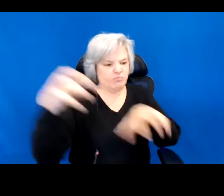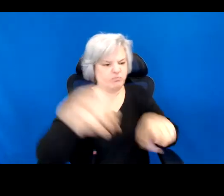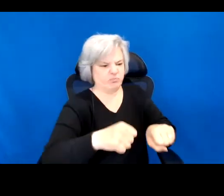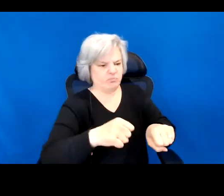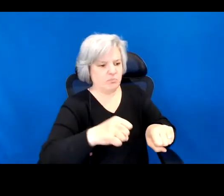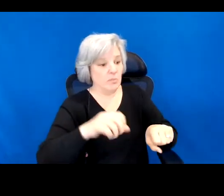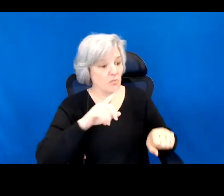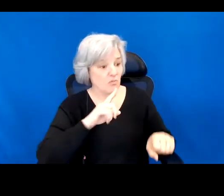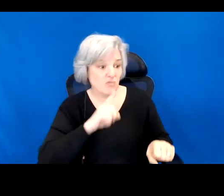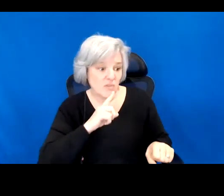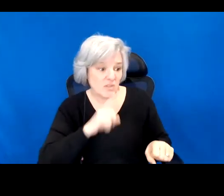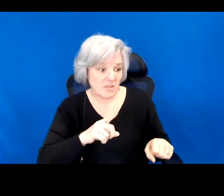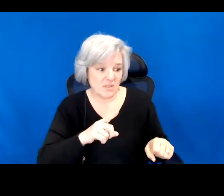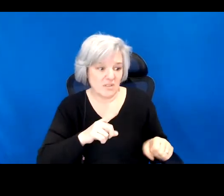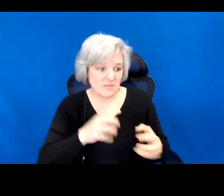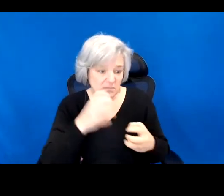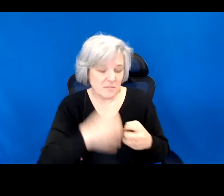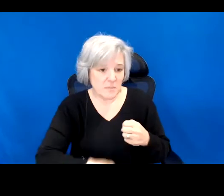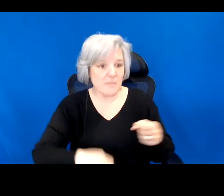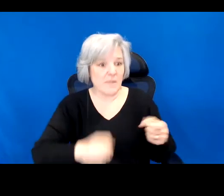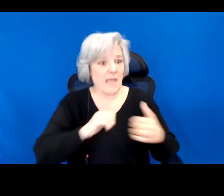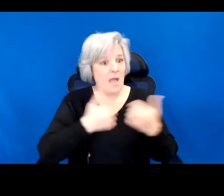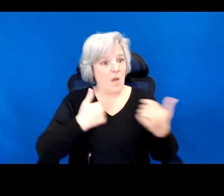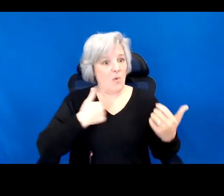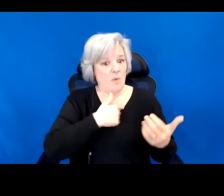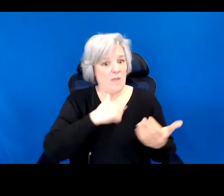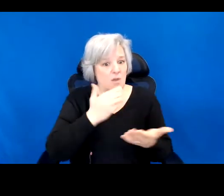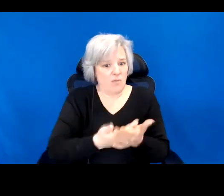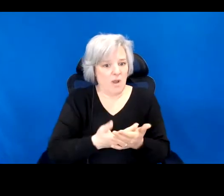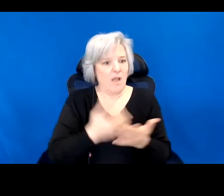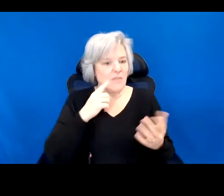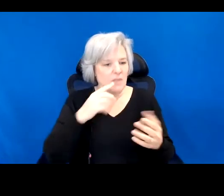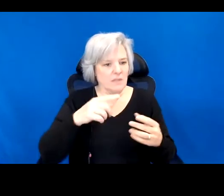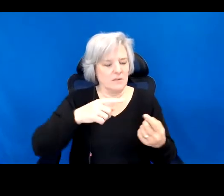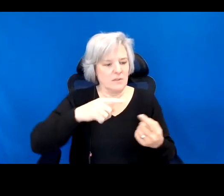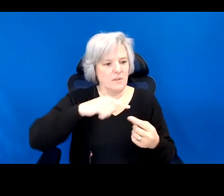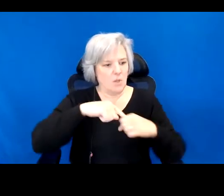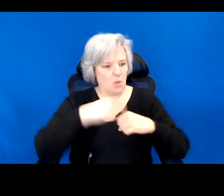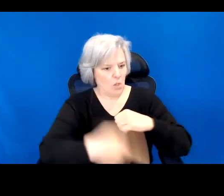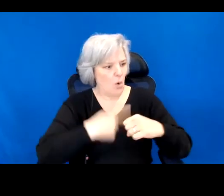how we have arrived at the global ecological crisis we face today.